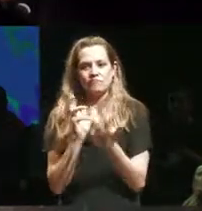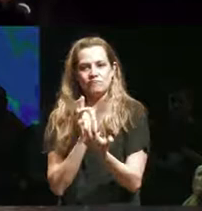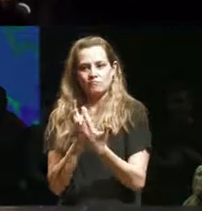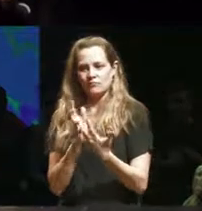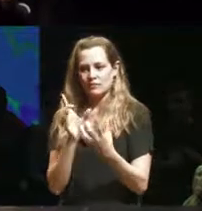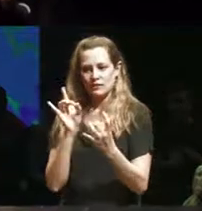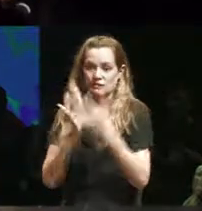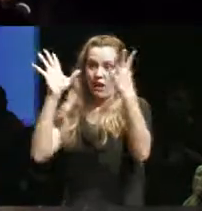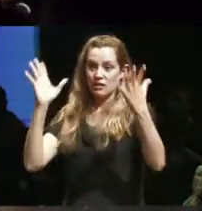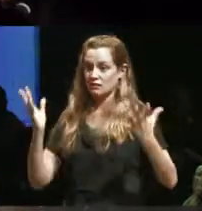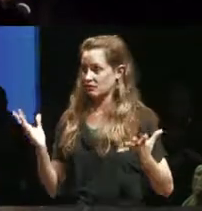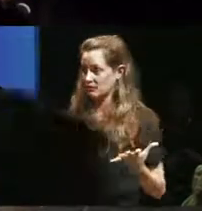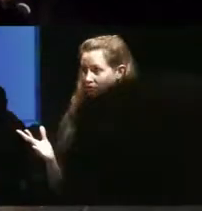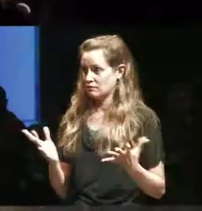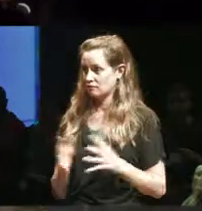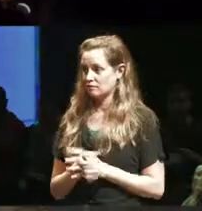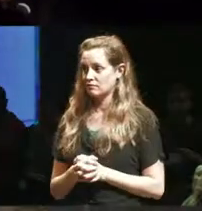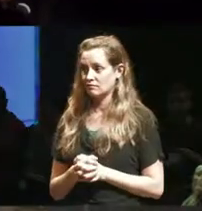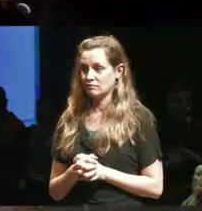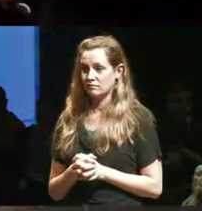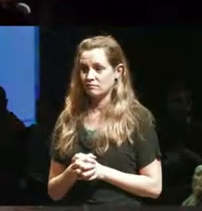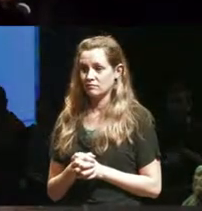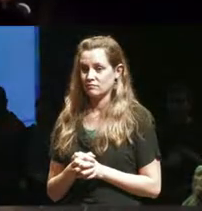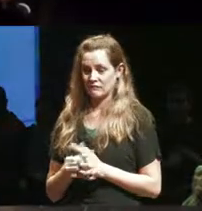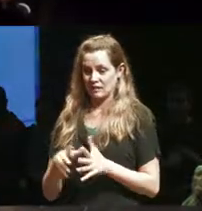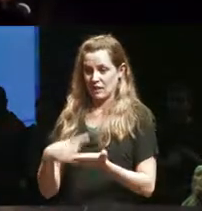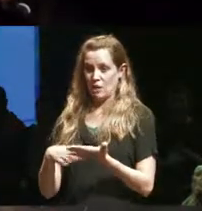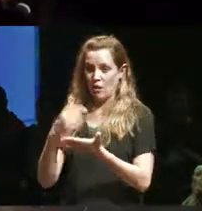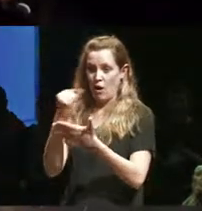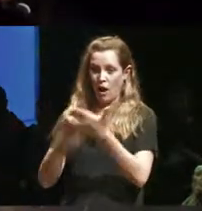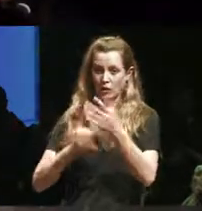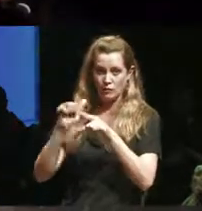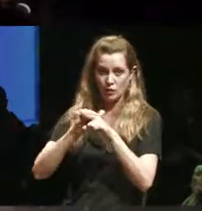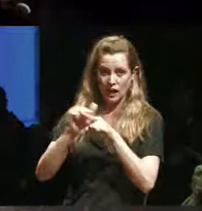um if we're just talking about arts training there's a violence to that as